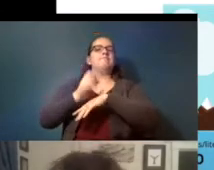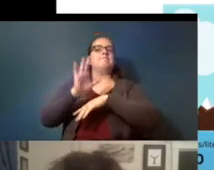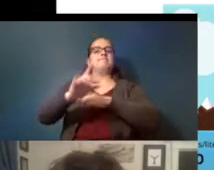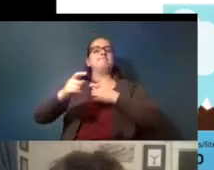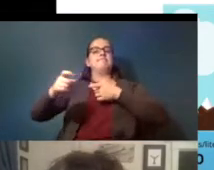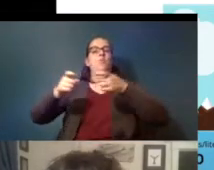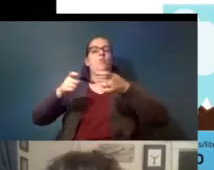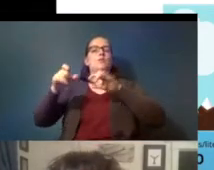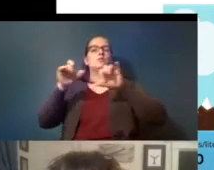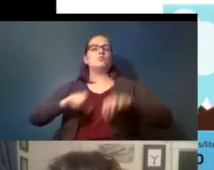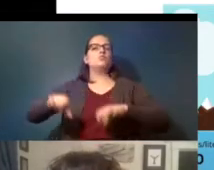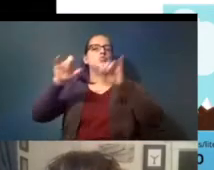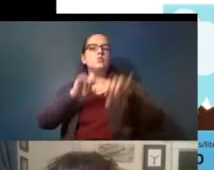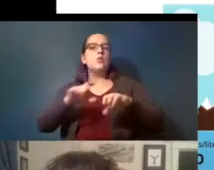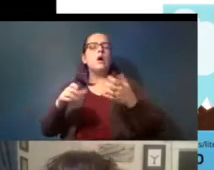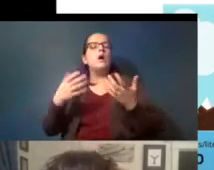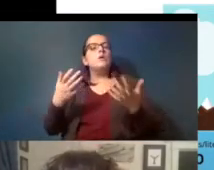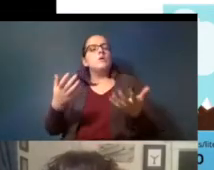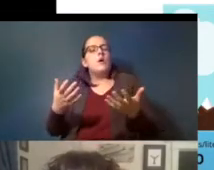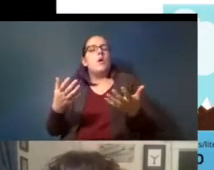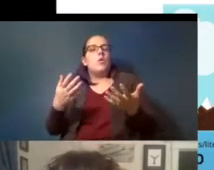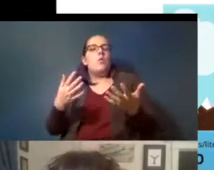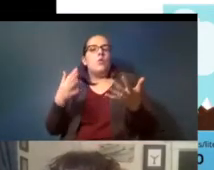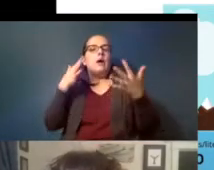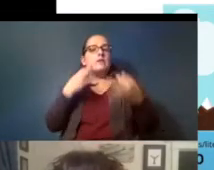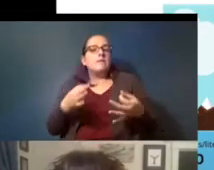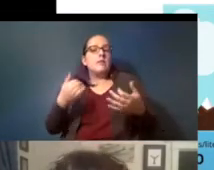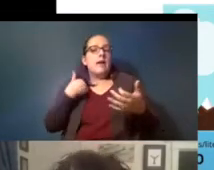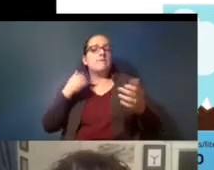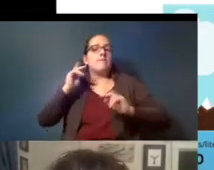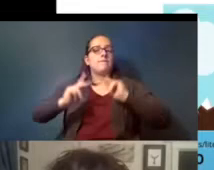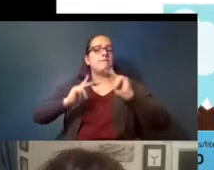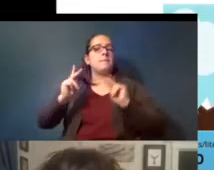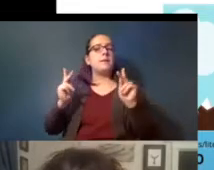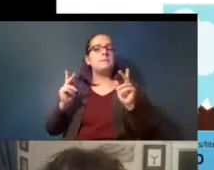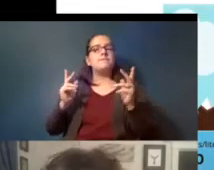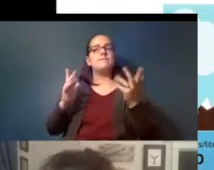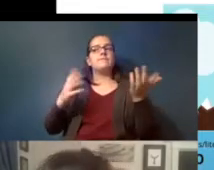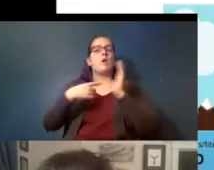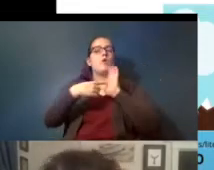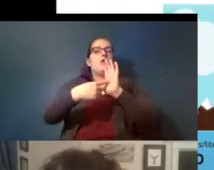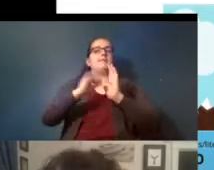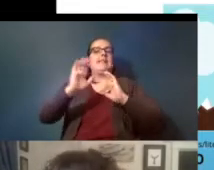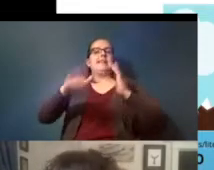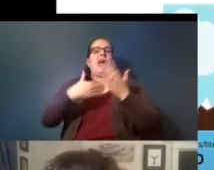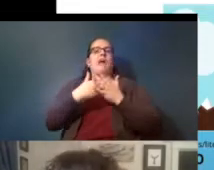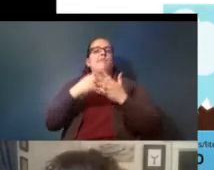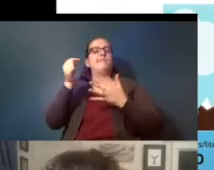standards and so there definitely are people representing all of these different sectors